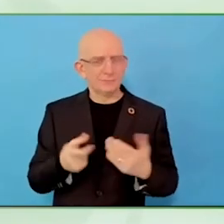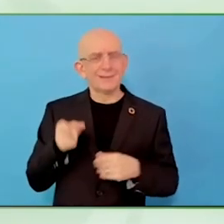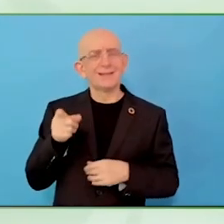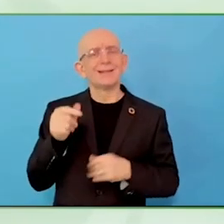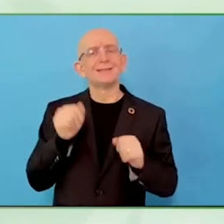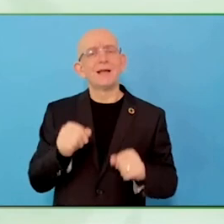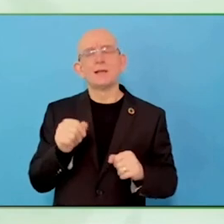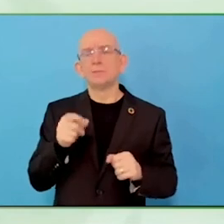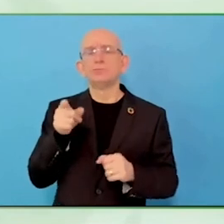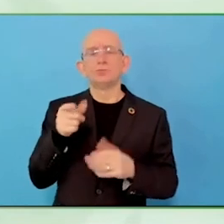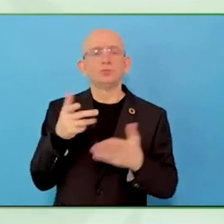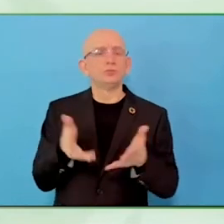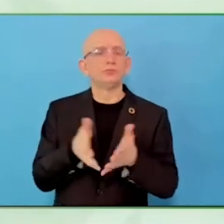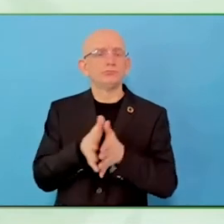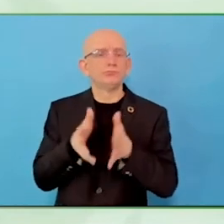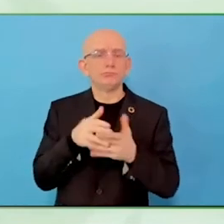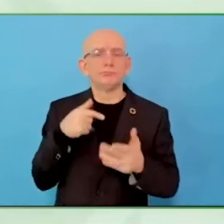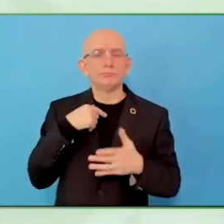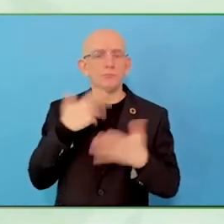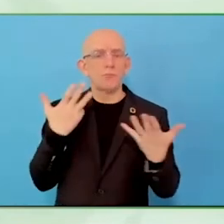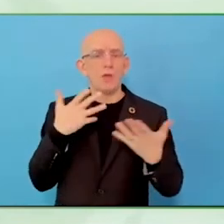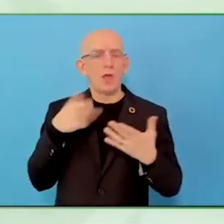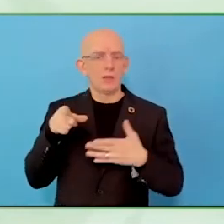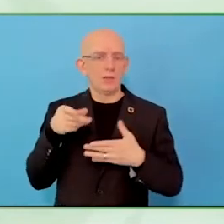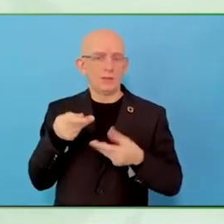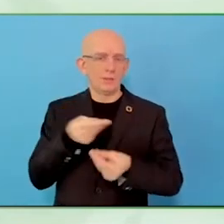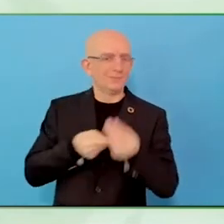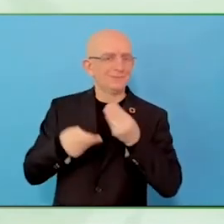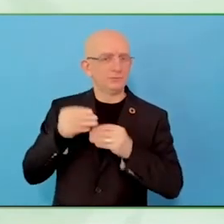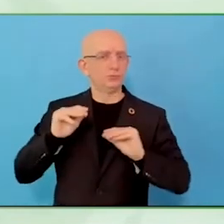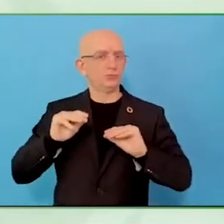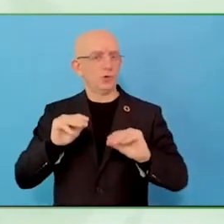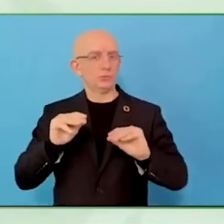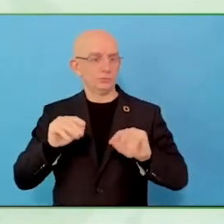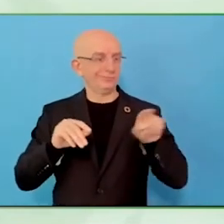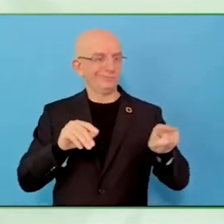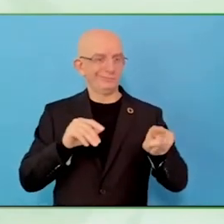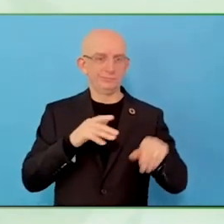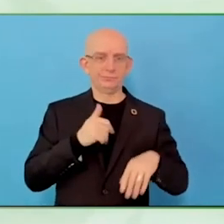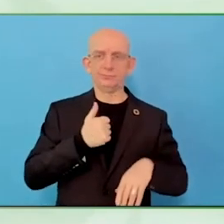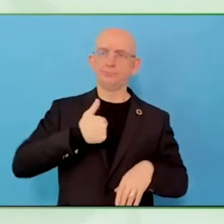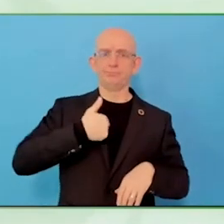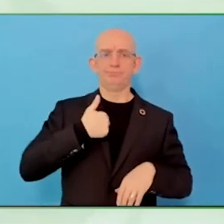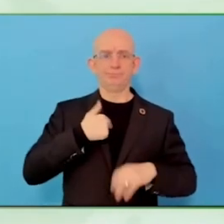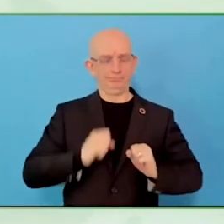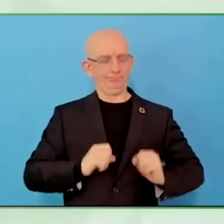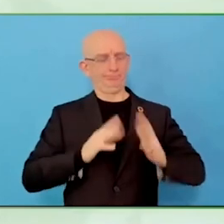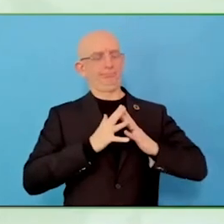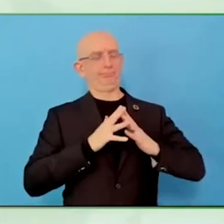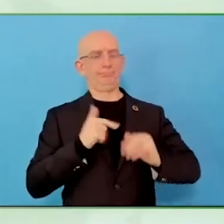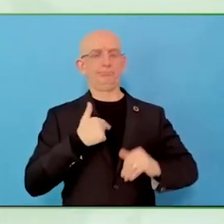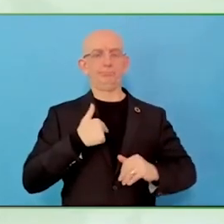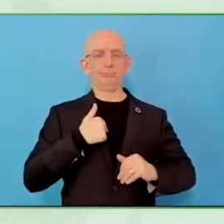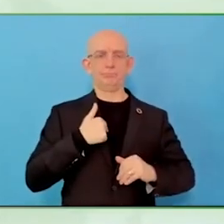they want to control the hours they work, how much effort they put in it.